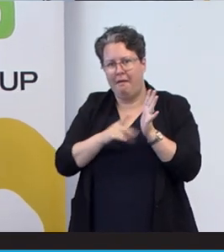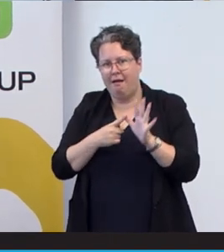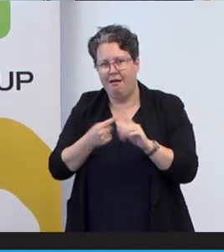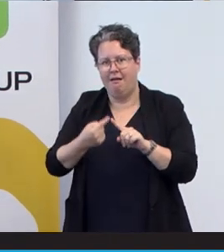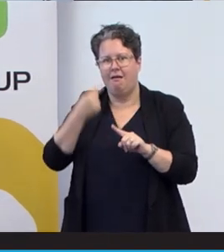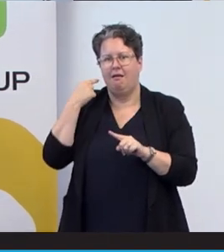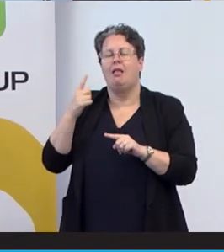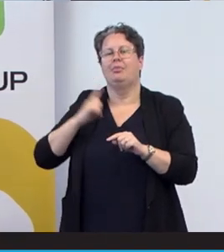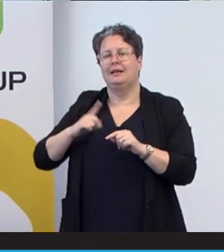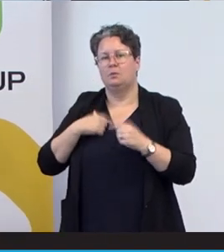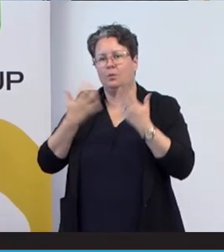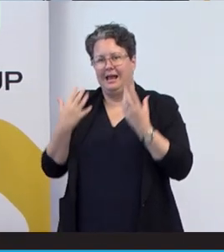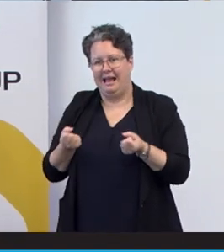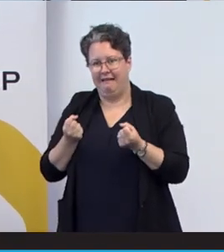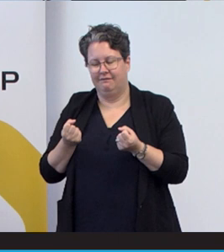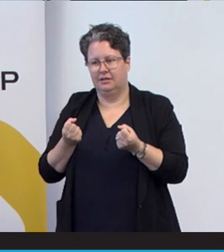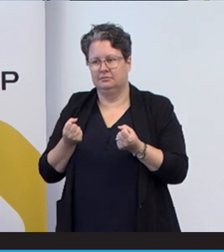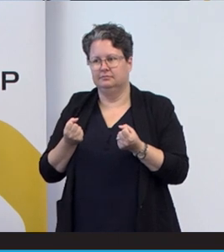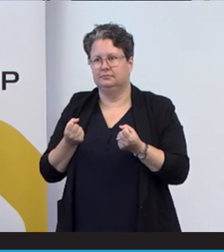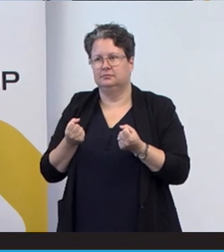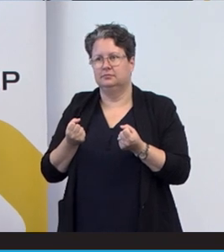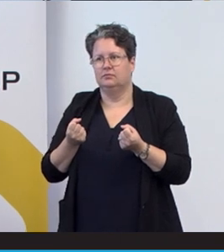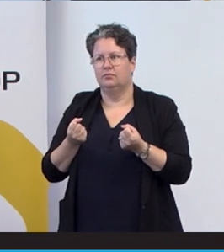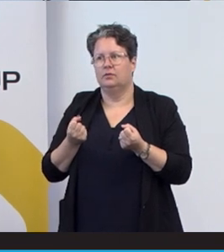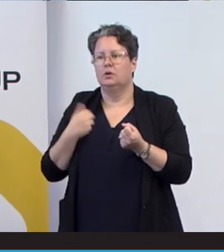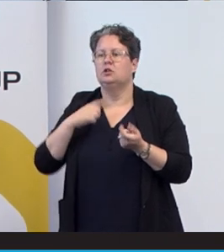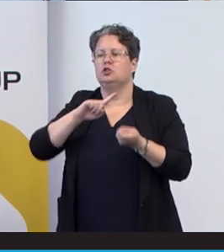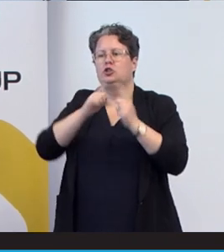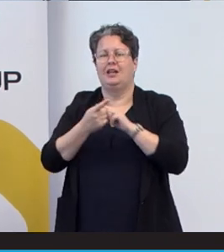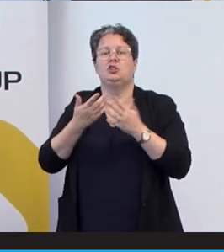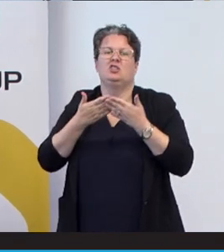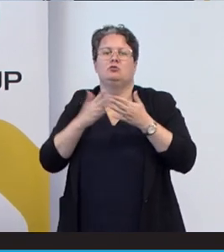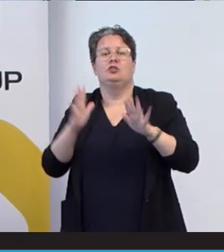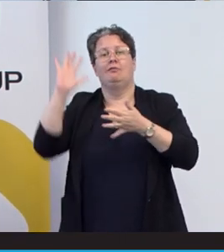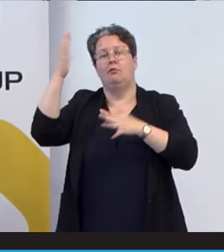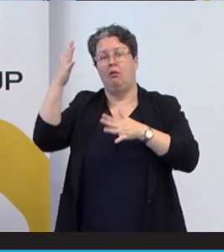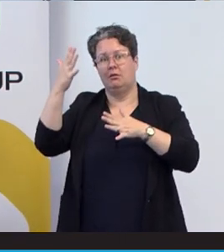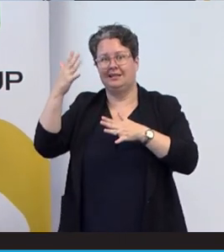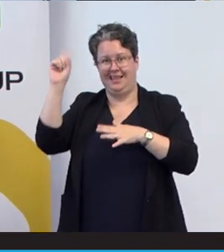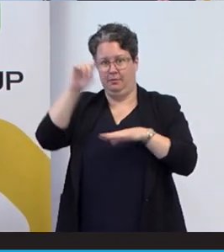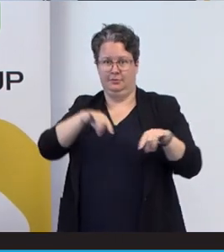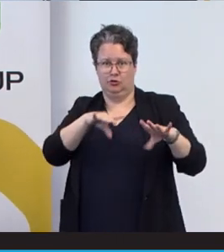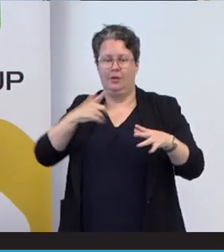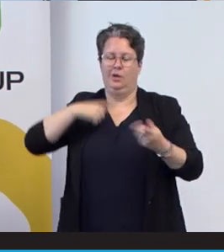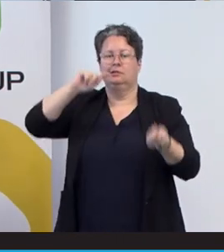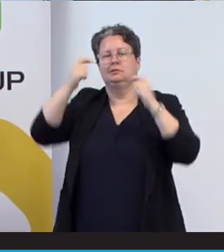the special. We're trying to change it from into Auslan, but there's a lot of movement into getting